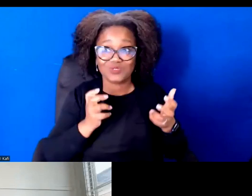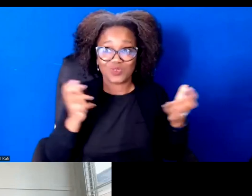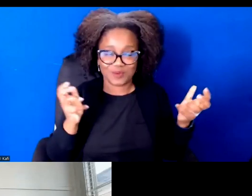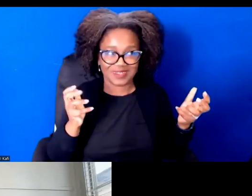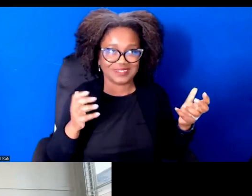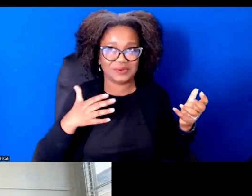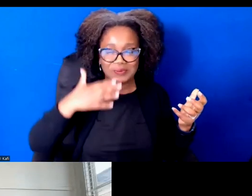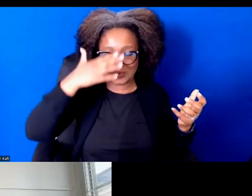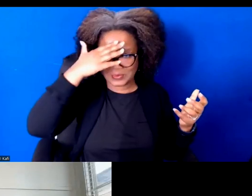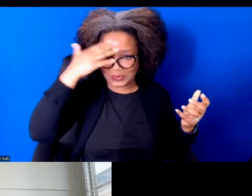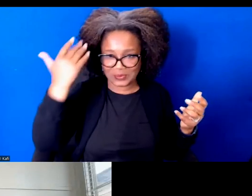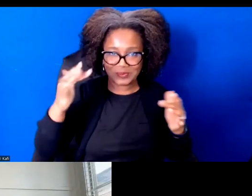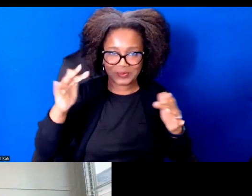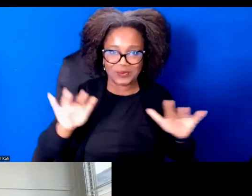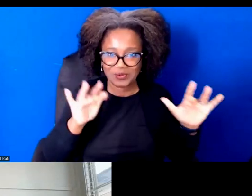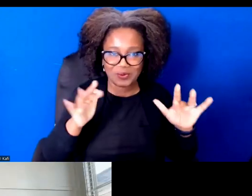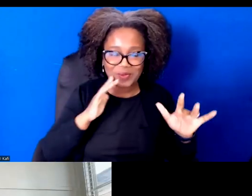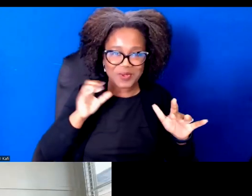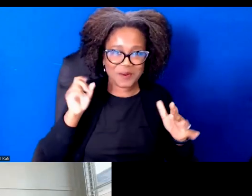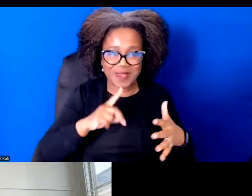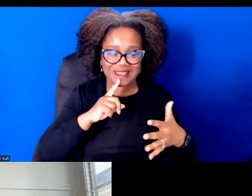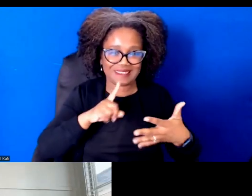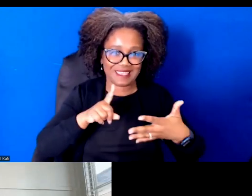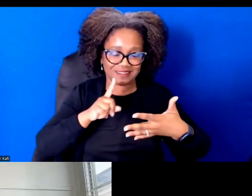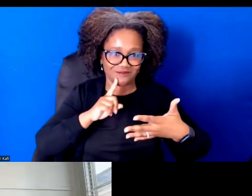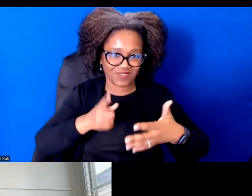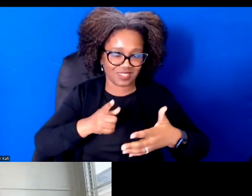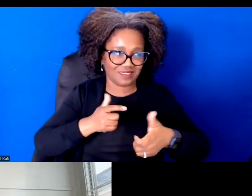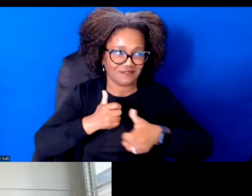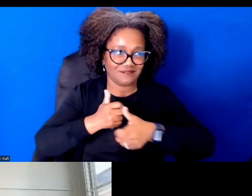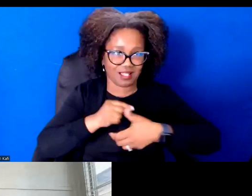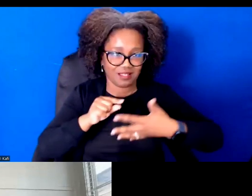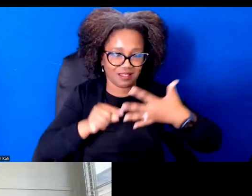Also, if y'all haven't been checking out the chat, everyone is contributing this even though